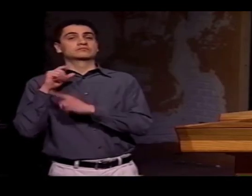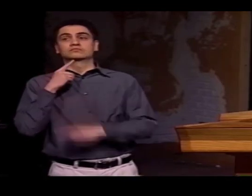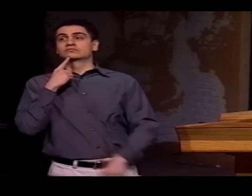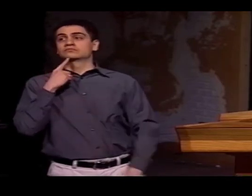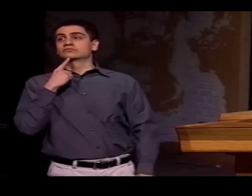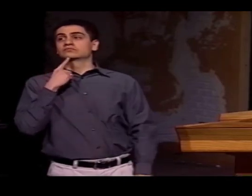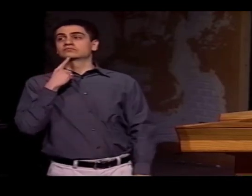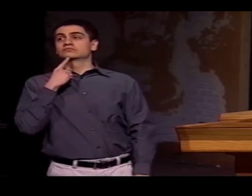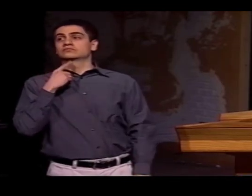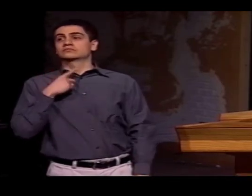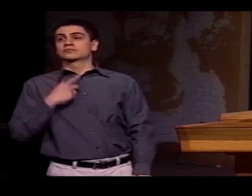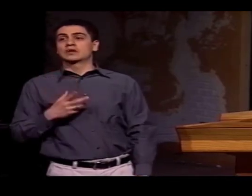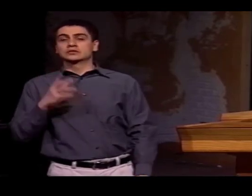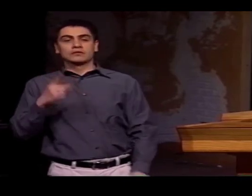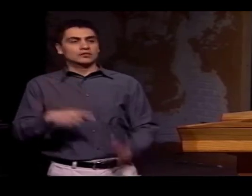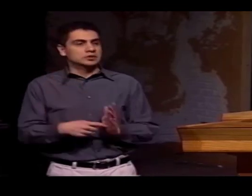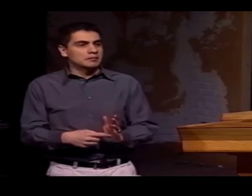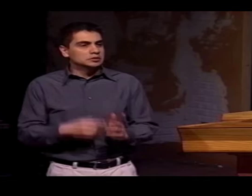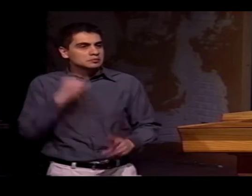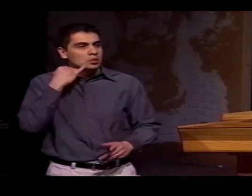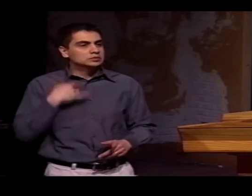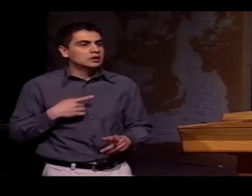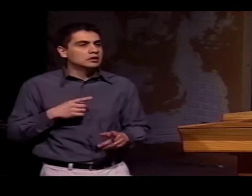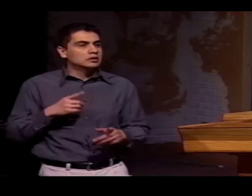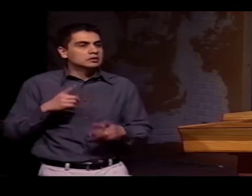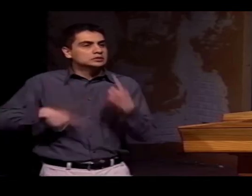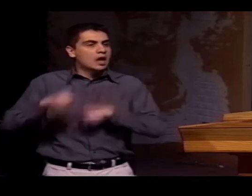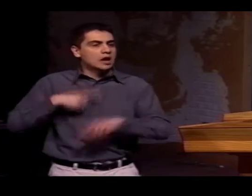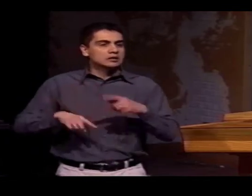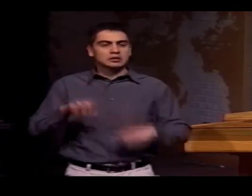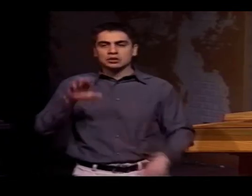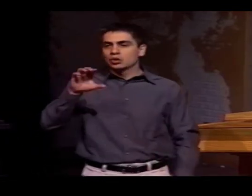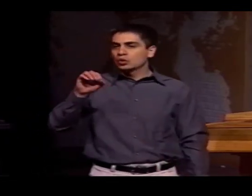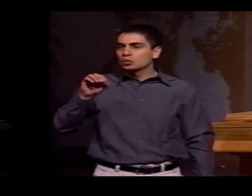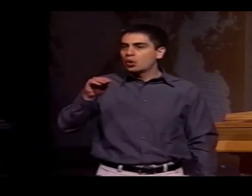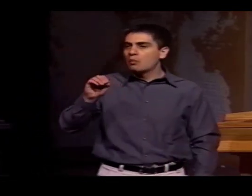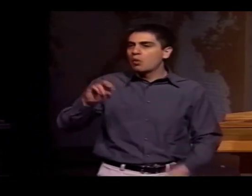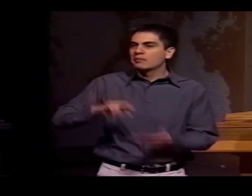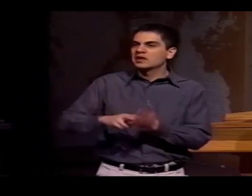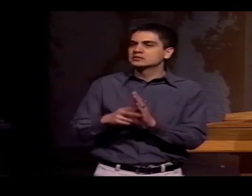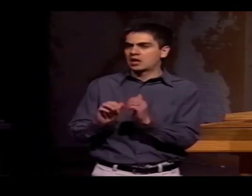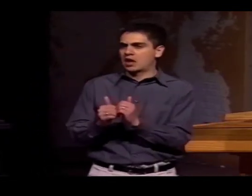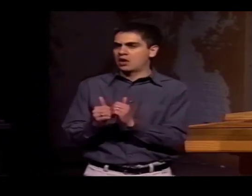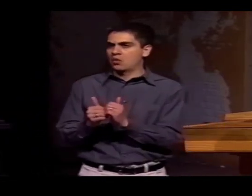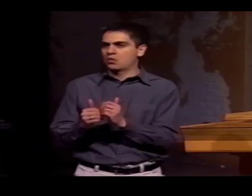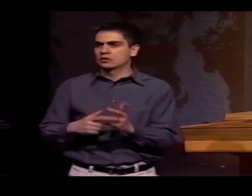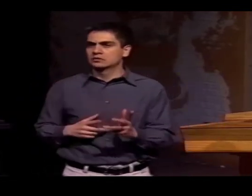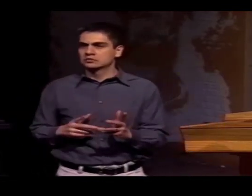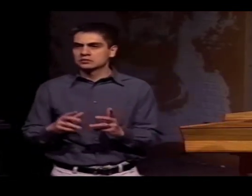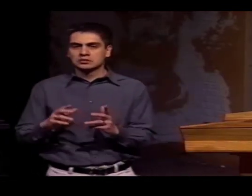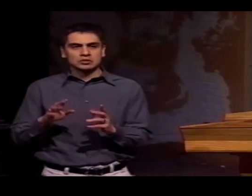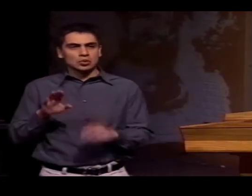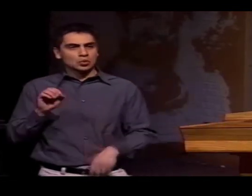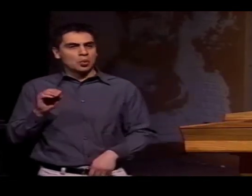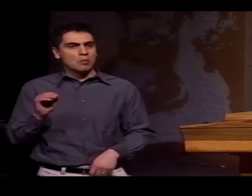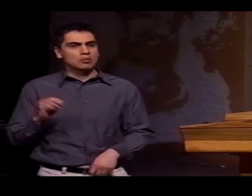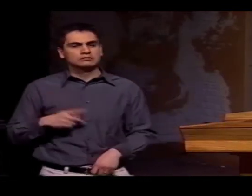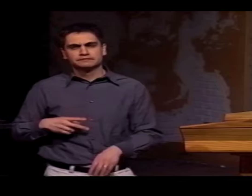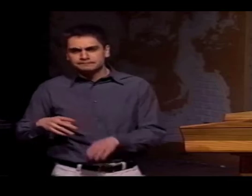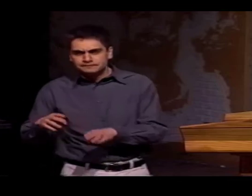IN LSM, YOUR NECK GOES BACK AND YOUR HEAD MOVES BACK. LIKE, "COMO," FOR EXAMPLE, MEANS "HOW."